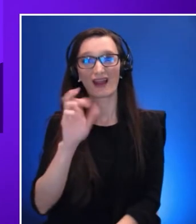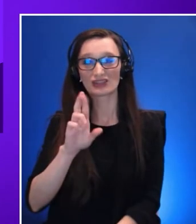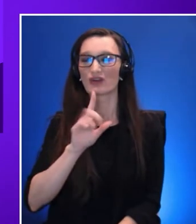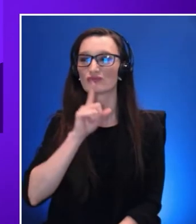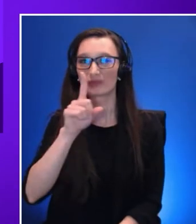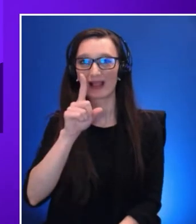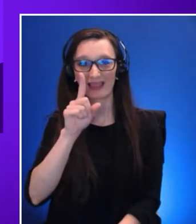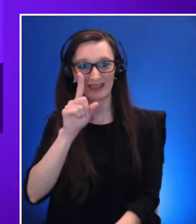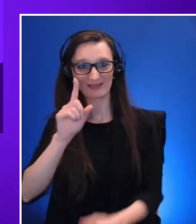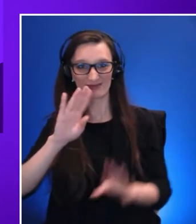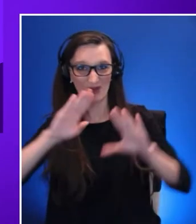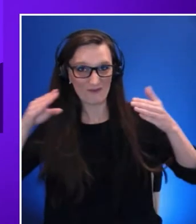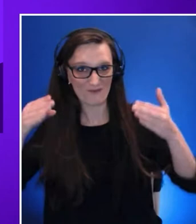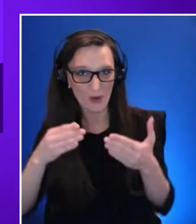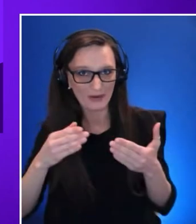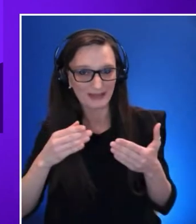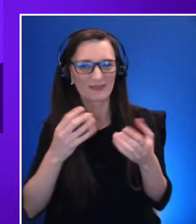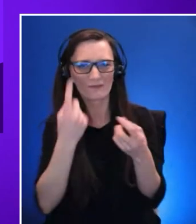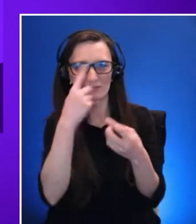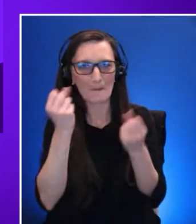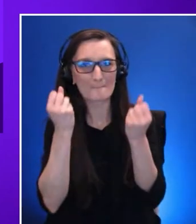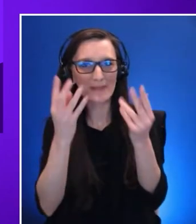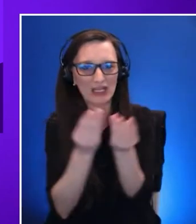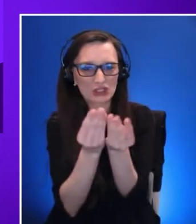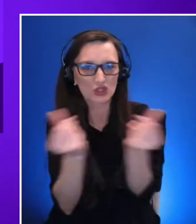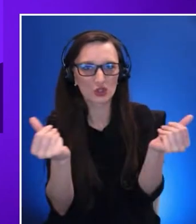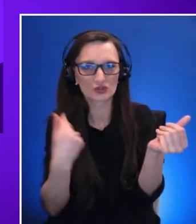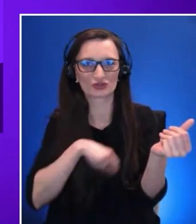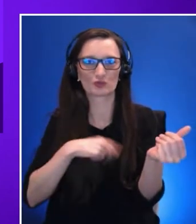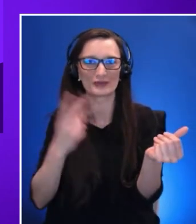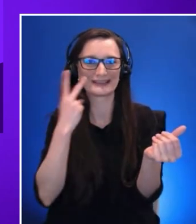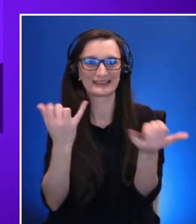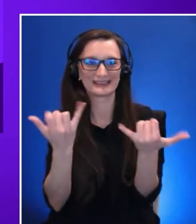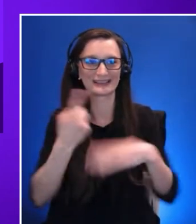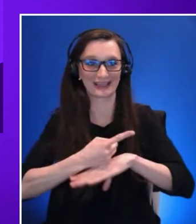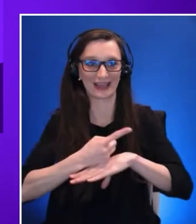the common perception is that virtual reality and augmented reality